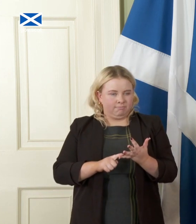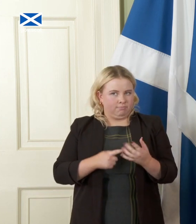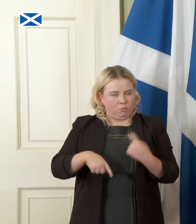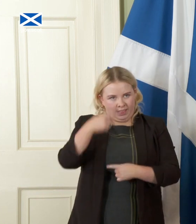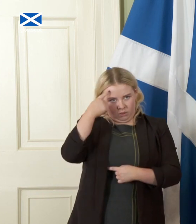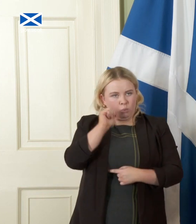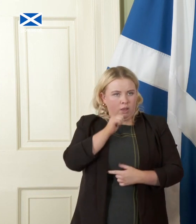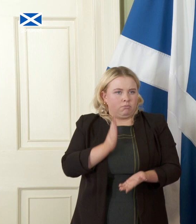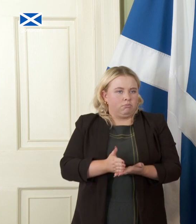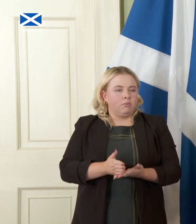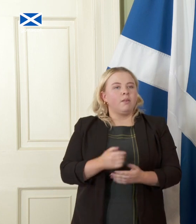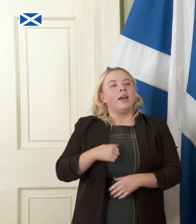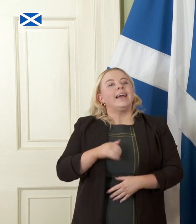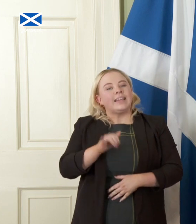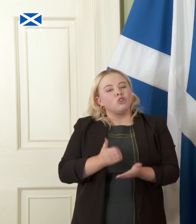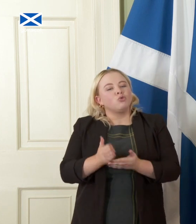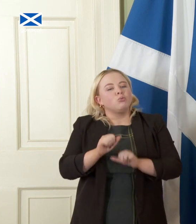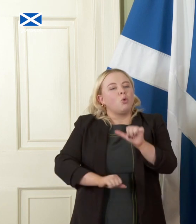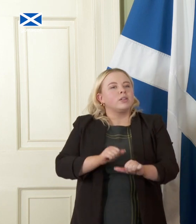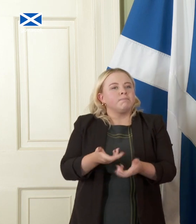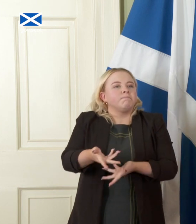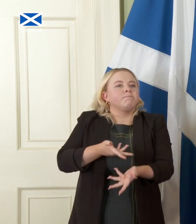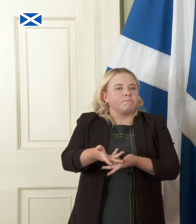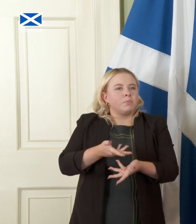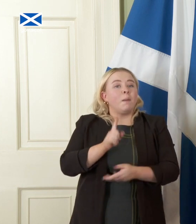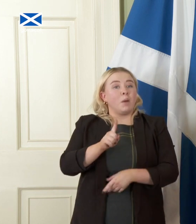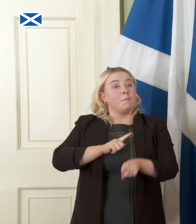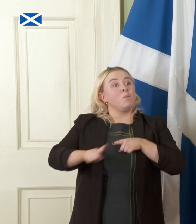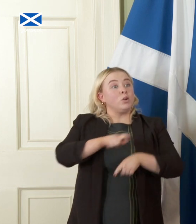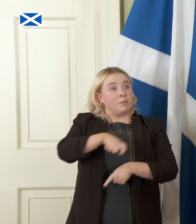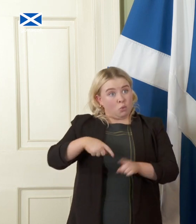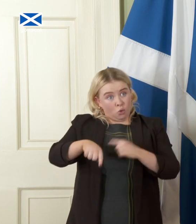a process of negotiation most people who know what they're talking about on this issue are